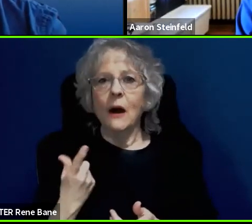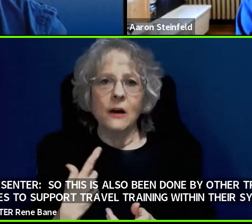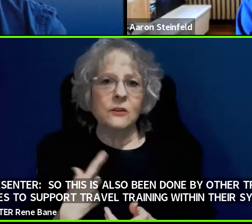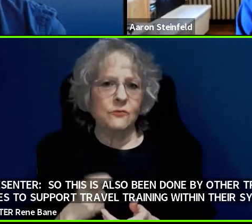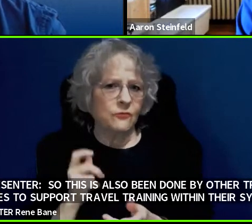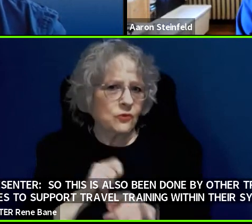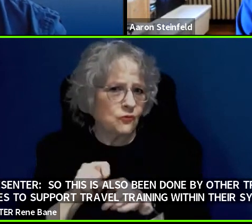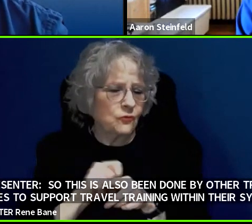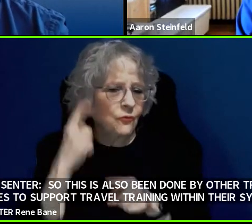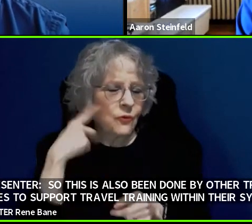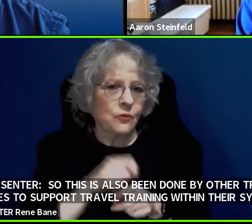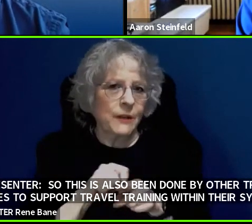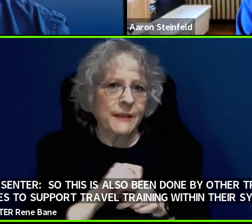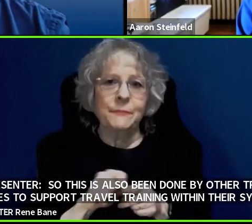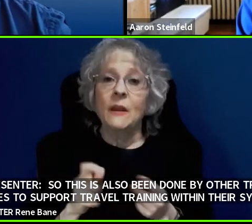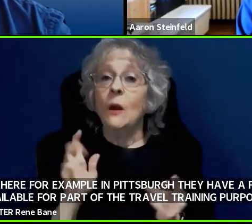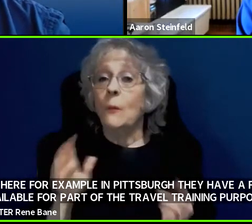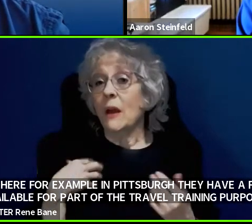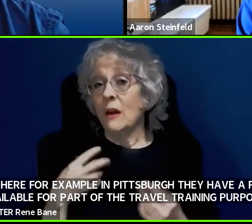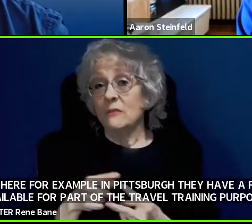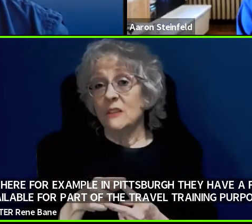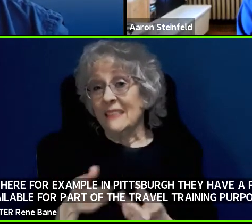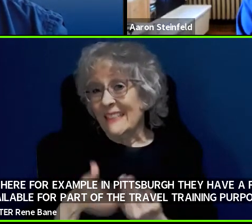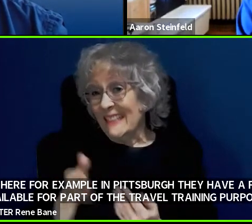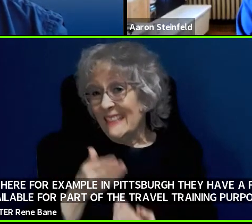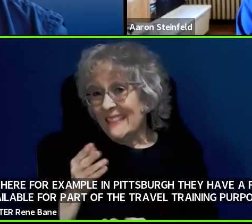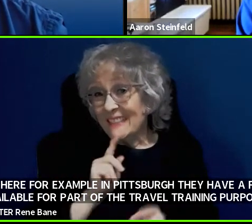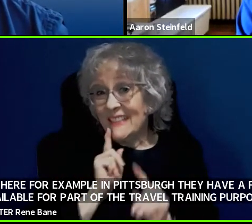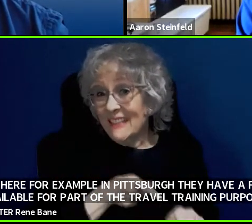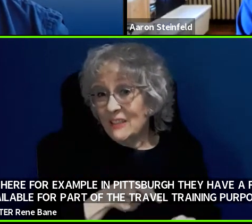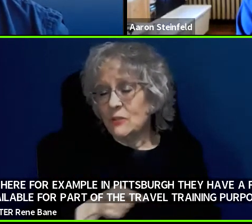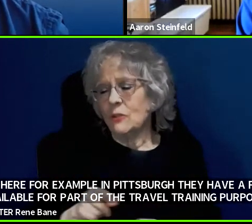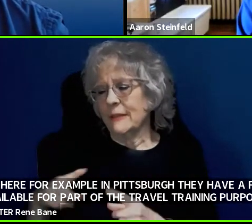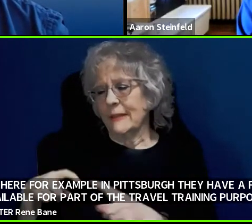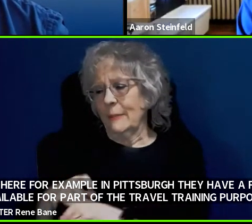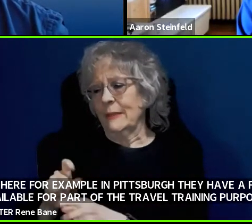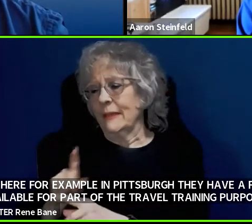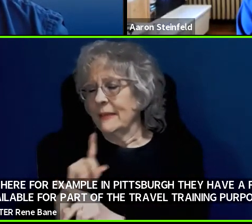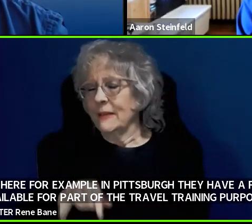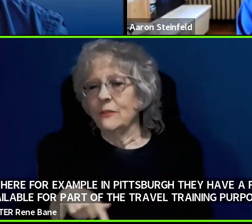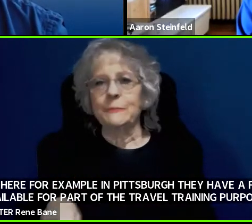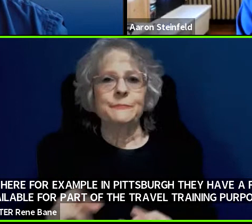easy answer and a complicated answer. The easy answer is that when the autonomous system is